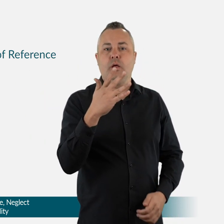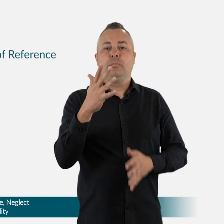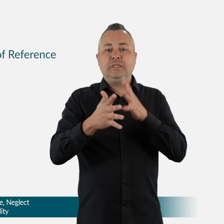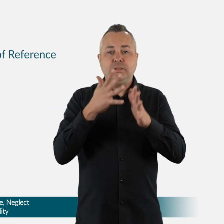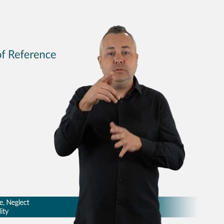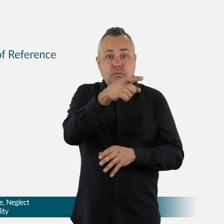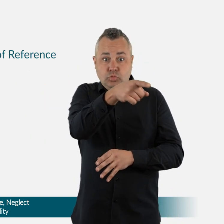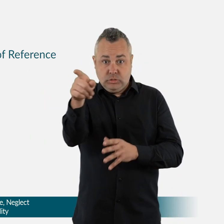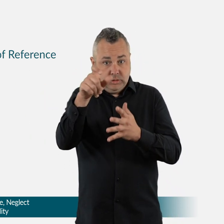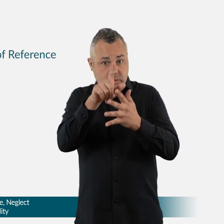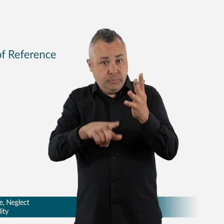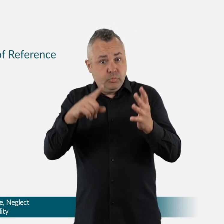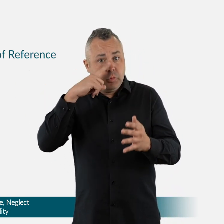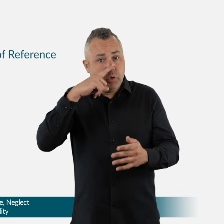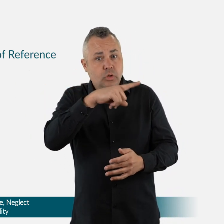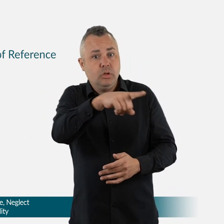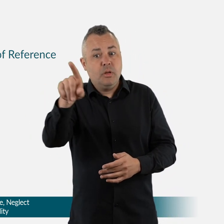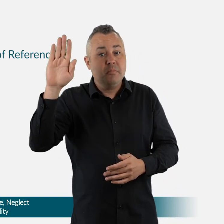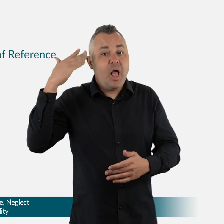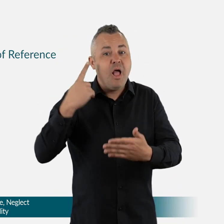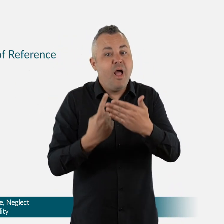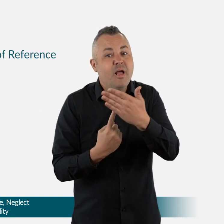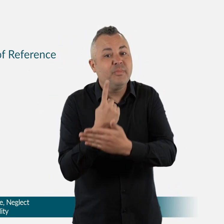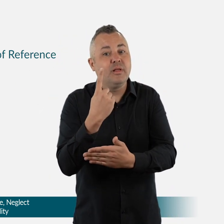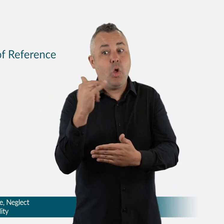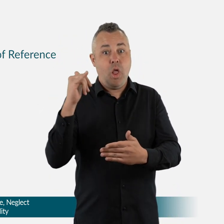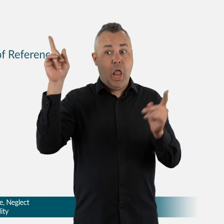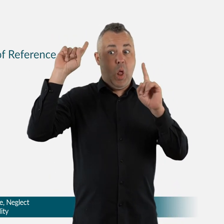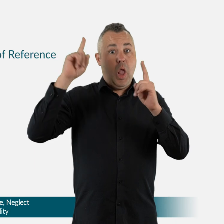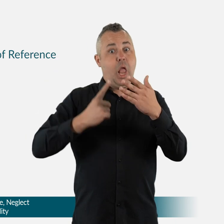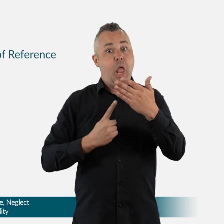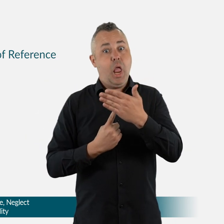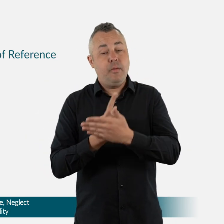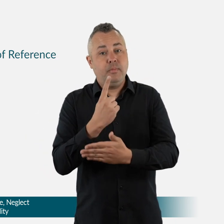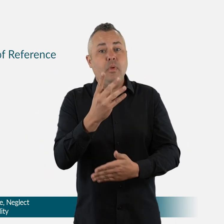A full report on the consultation will be released in the coming weeks.